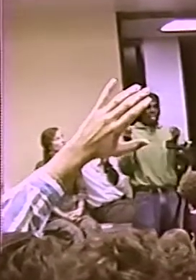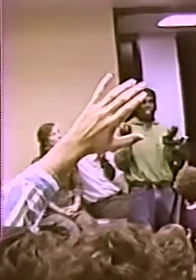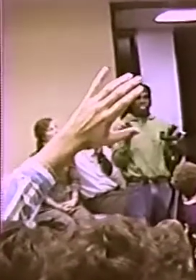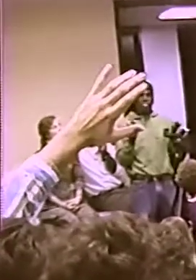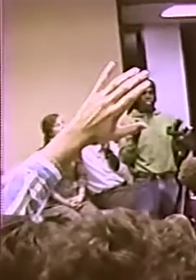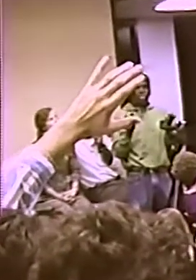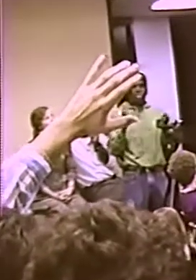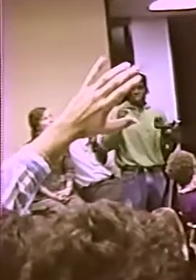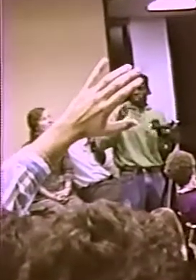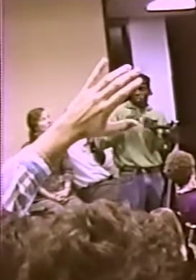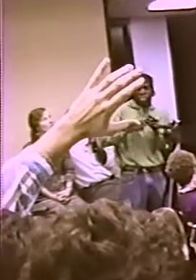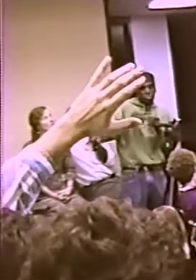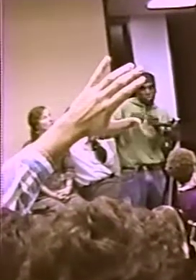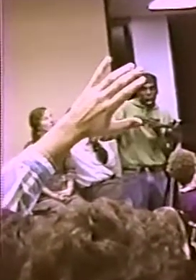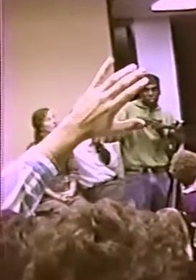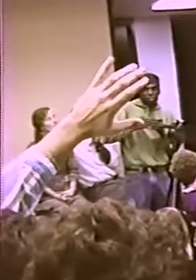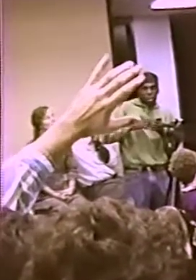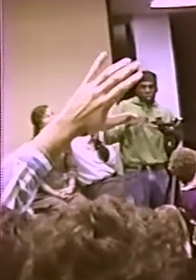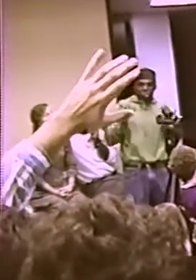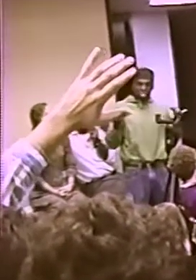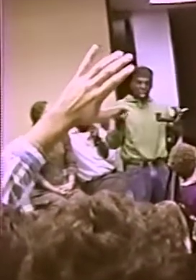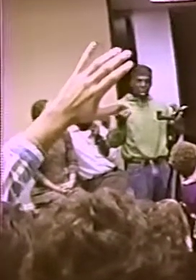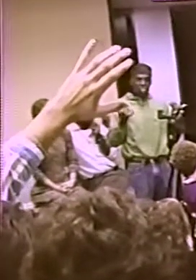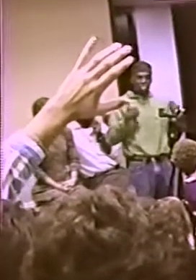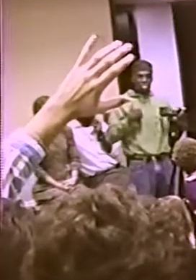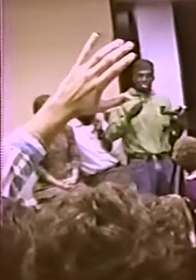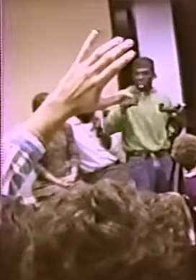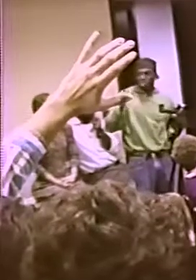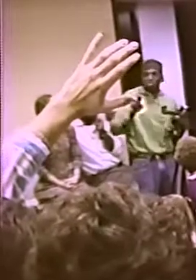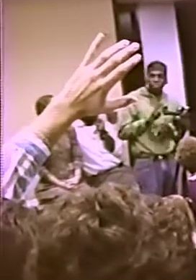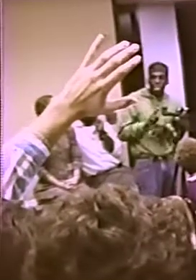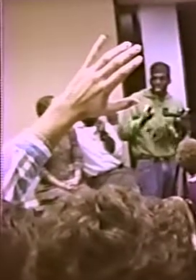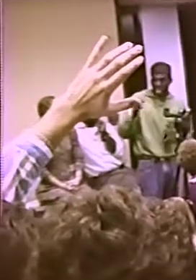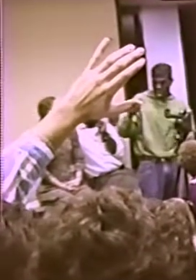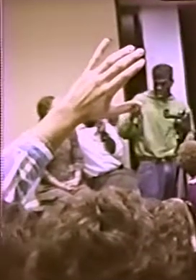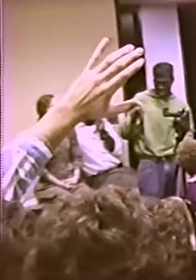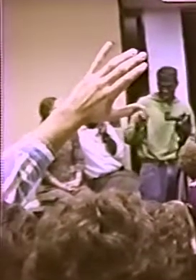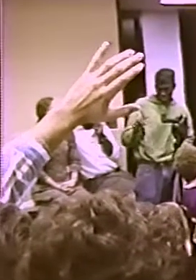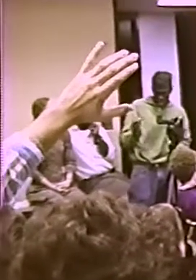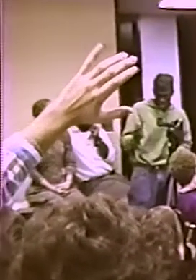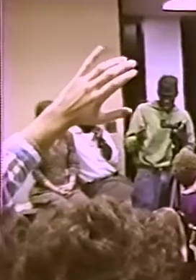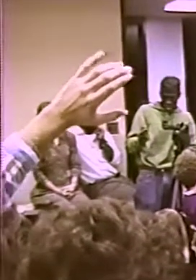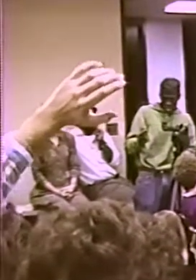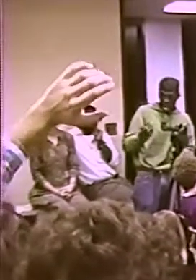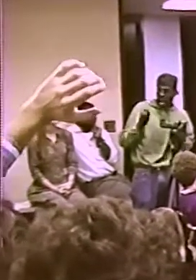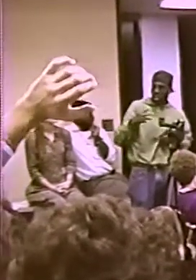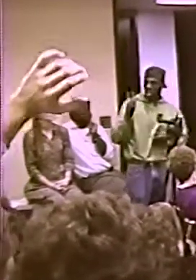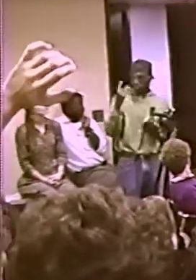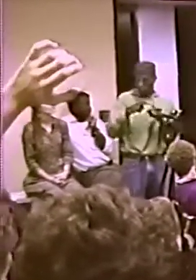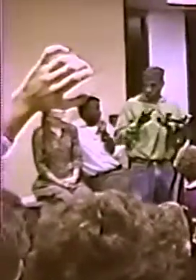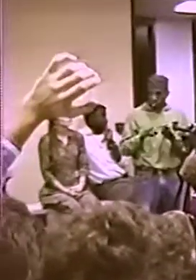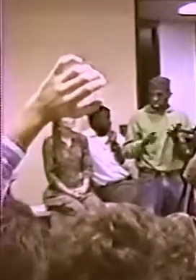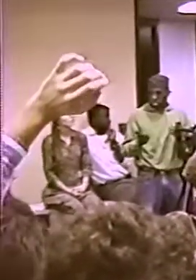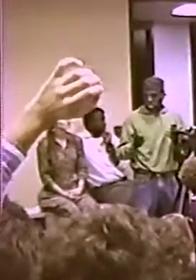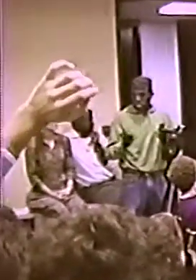BUT I WAS A LITTLE KID BY THAT TIME. BUT NOW, 4 IS JUST LIKE NOTHING, YOU KNOW. OF COURSE, IT'S A PROBLEM.